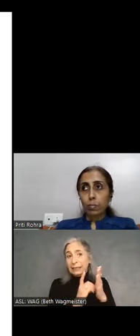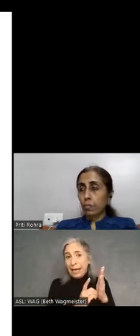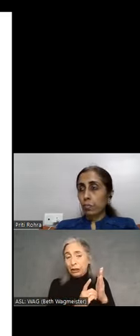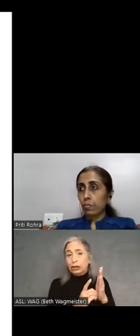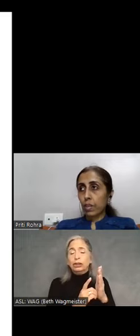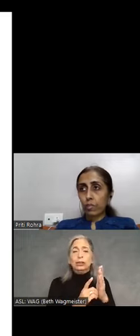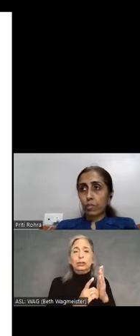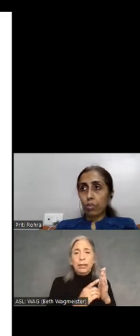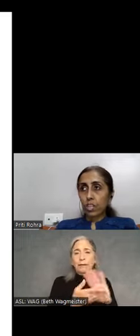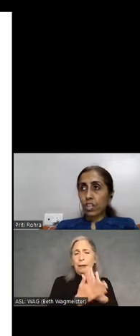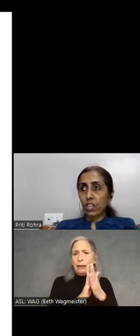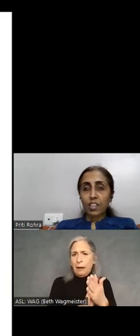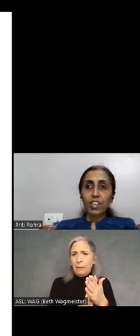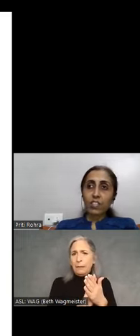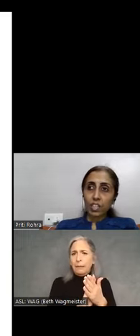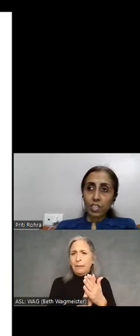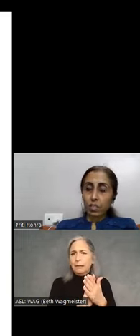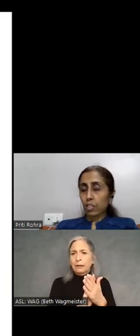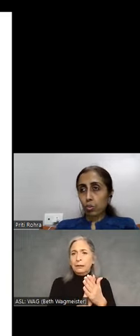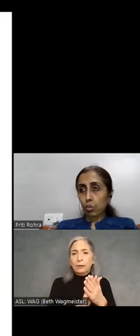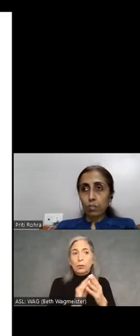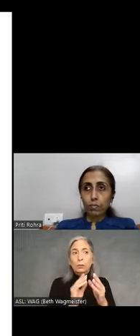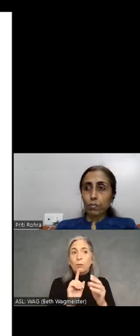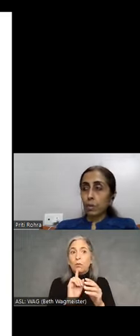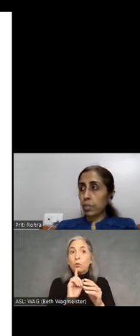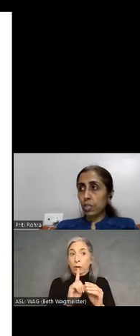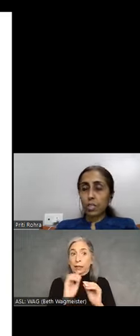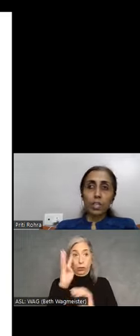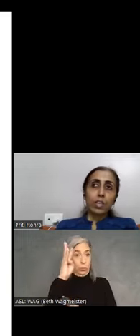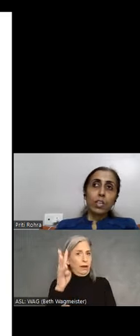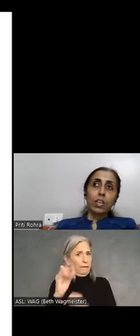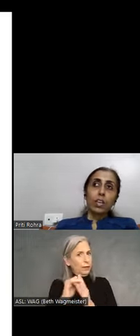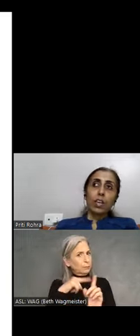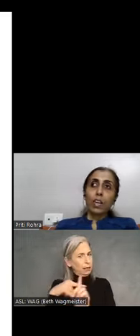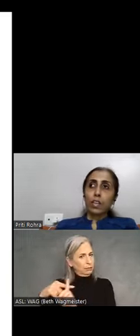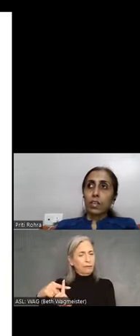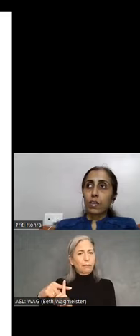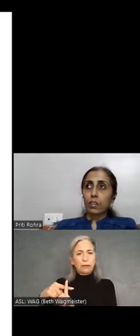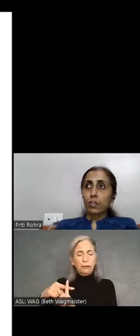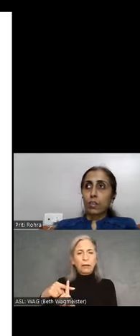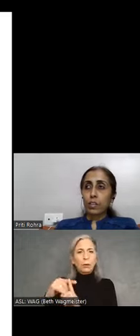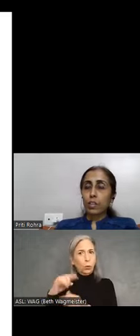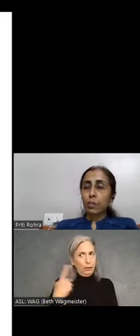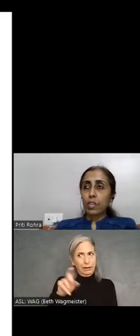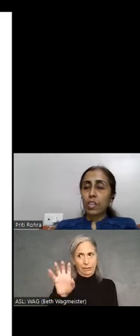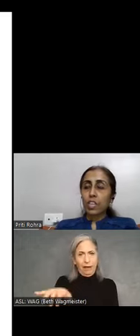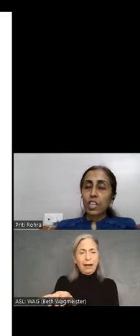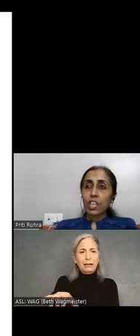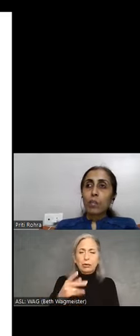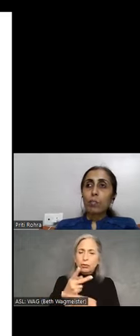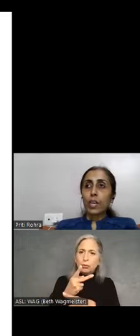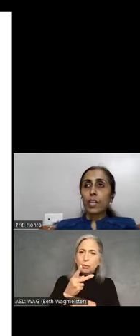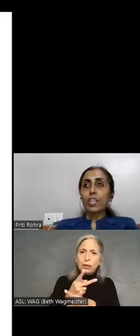become -- on creator hit. That's good. The web needs it. And to keep it in . But in